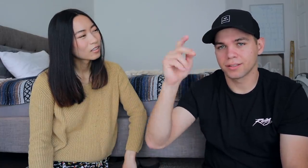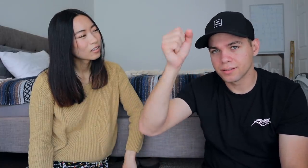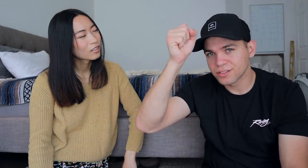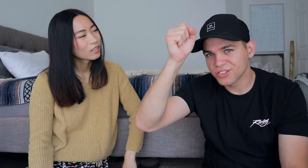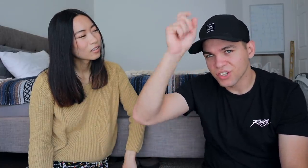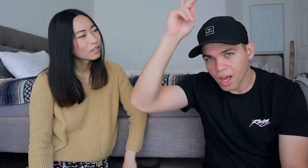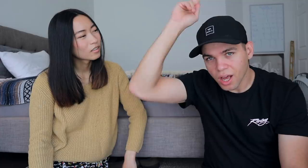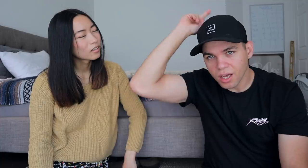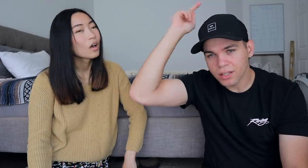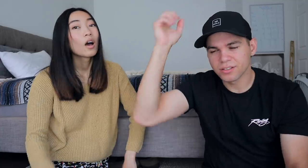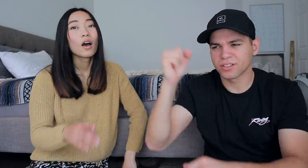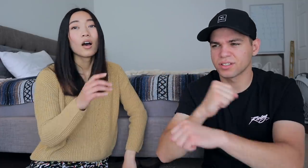S-K